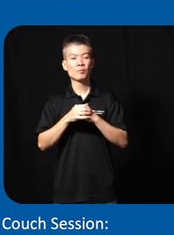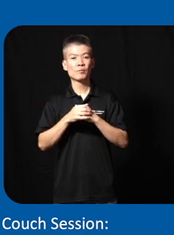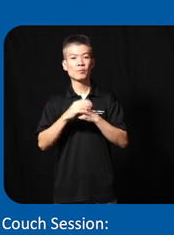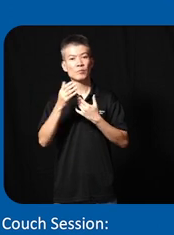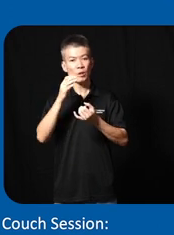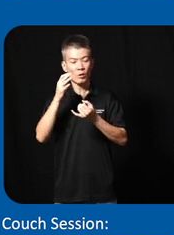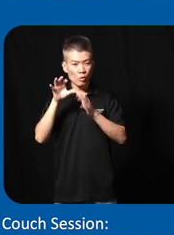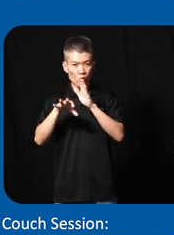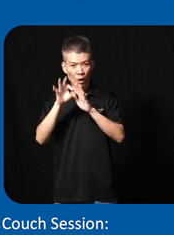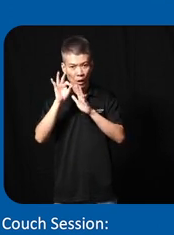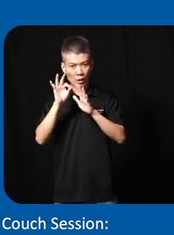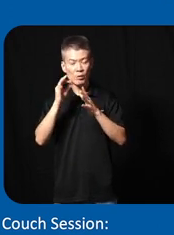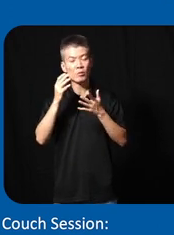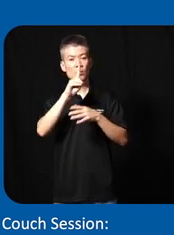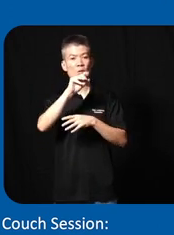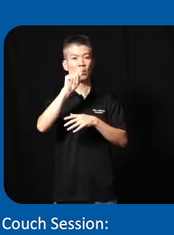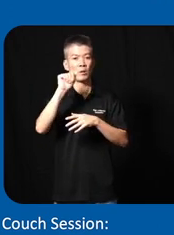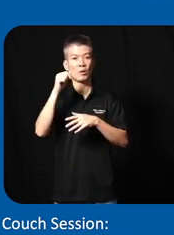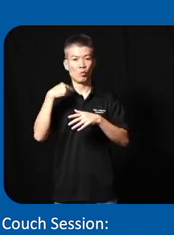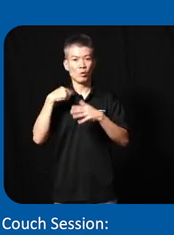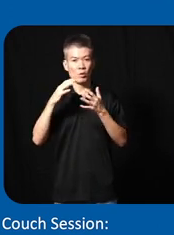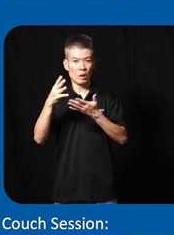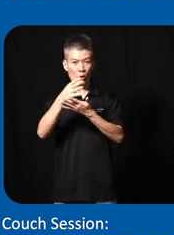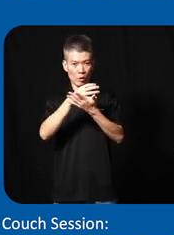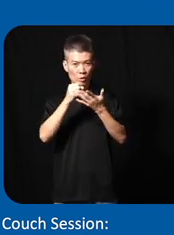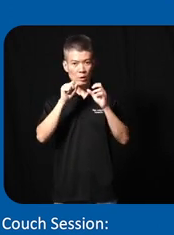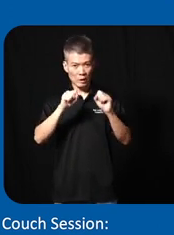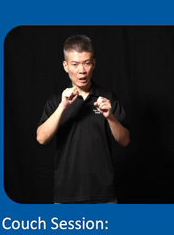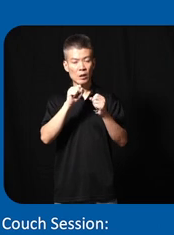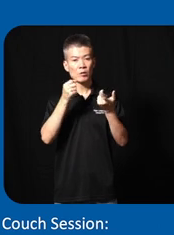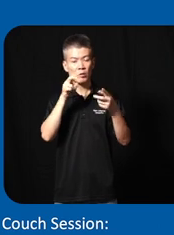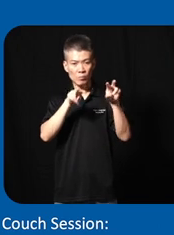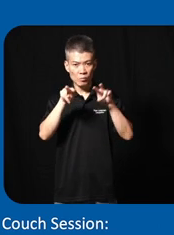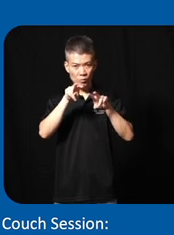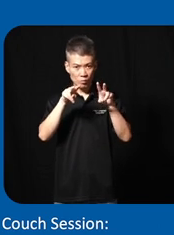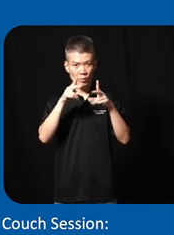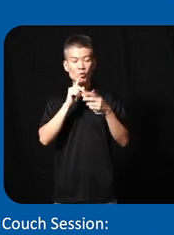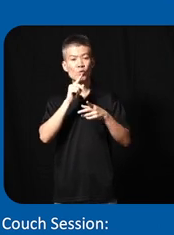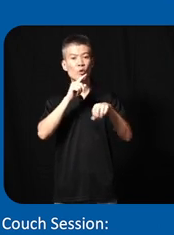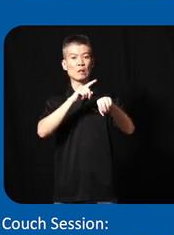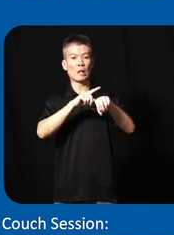findings uh I mean the data that are collected can be monitored uh in real time and also using